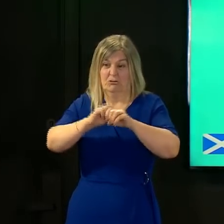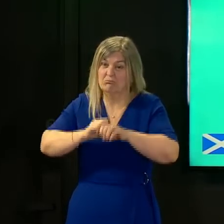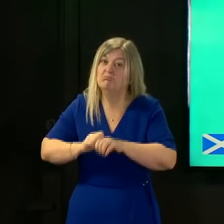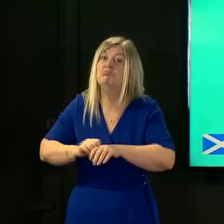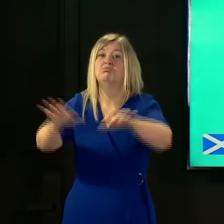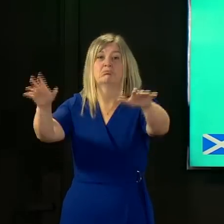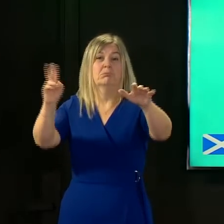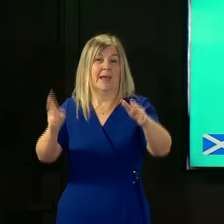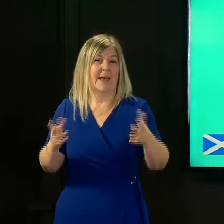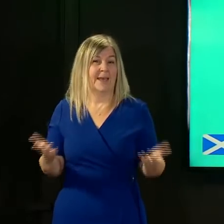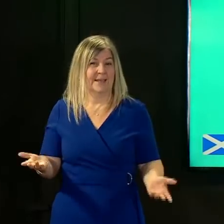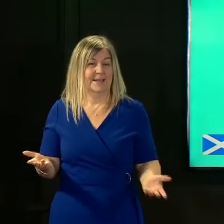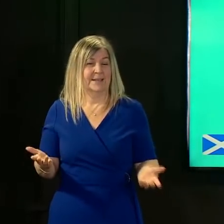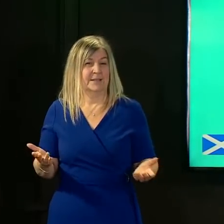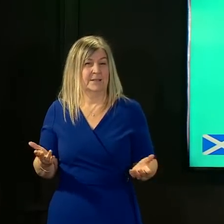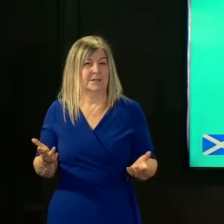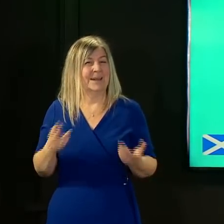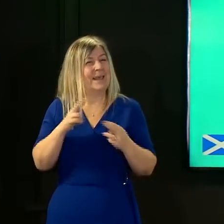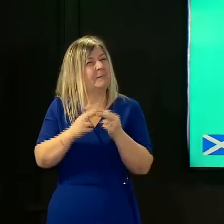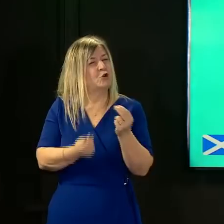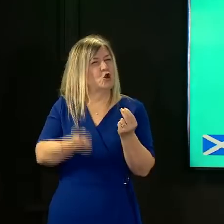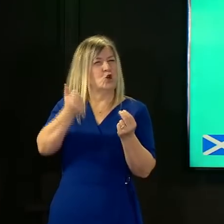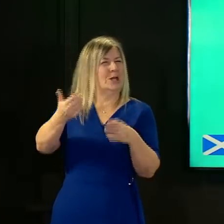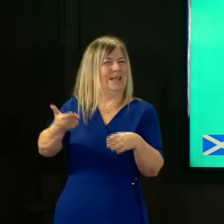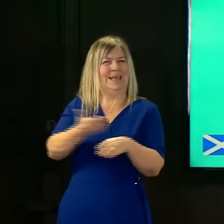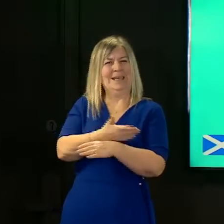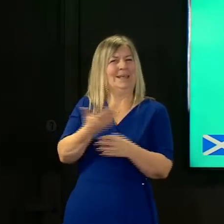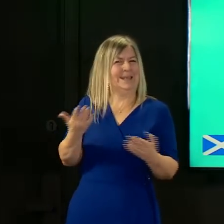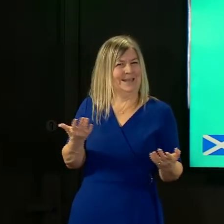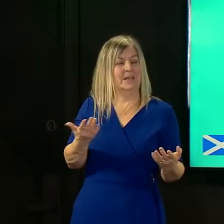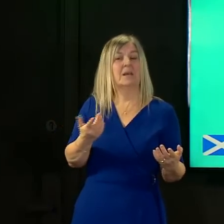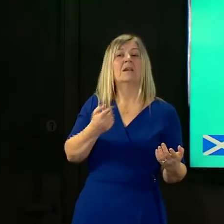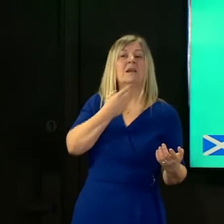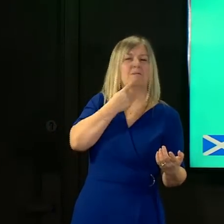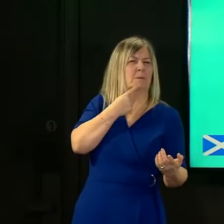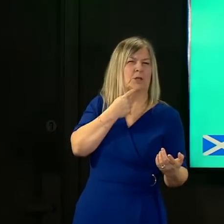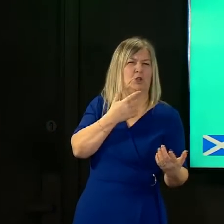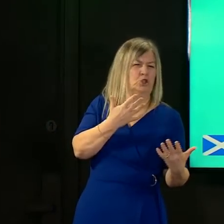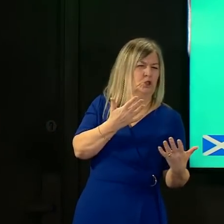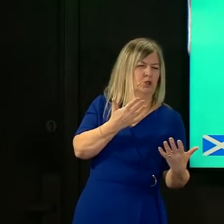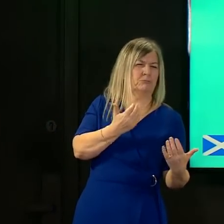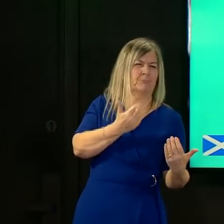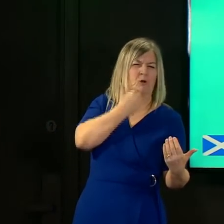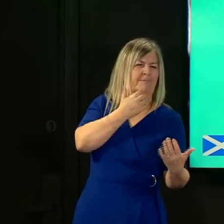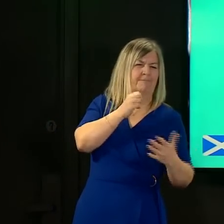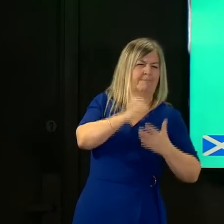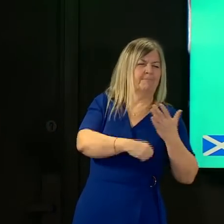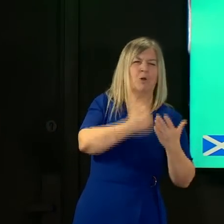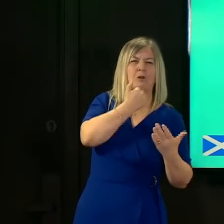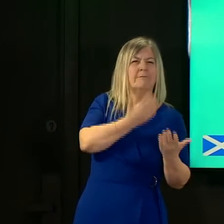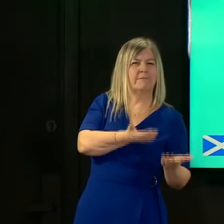too early at a point in time when the data hasn't yet stabilized to the extent and it's giving us